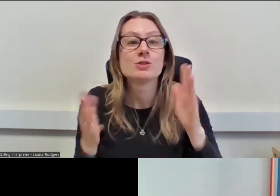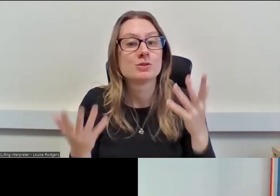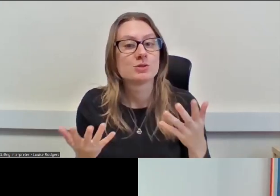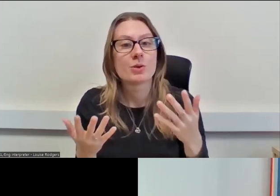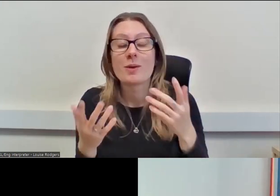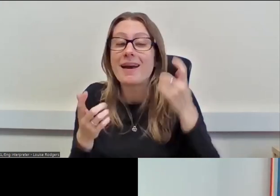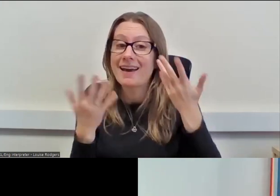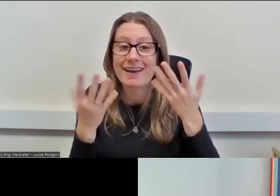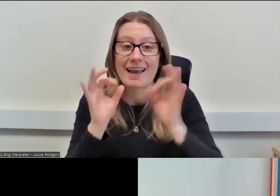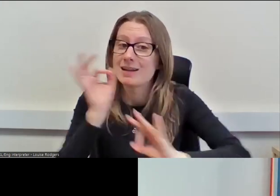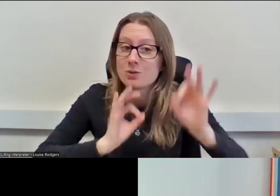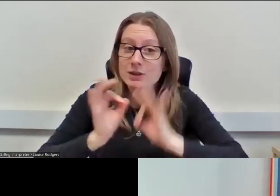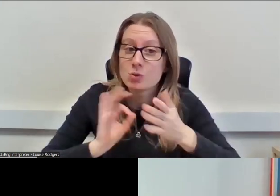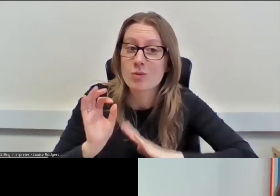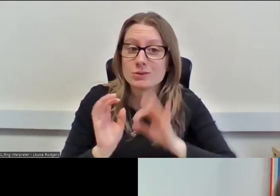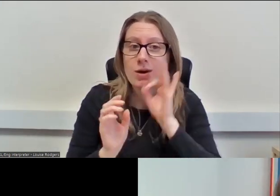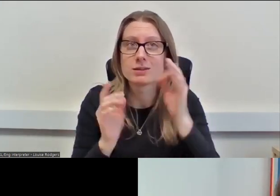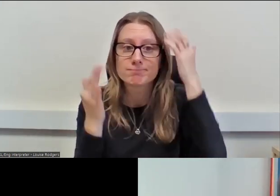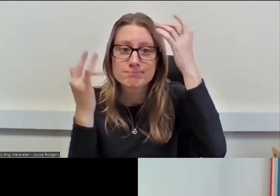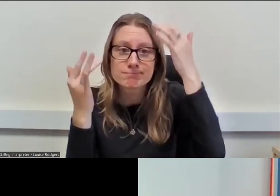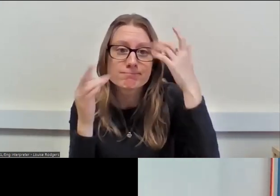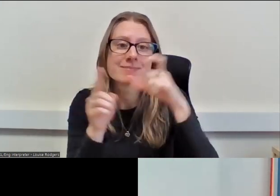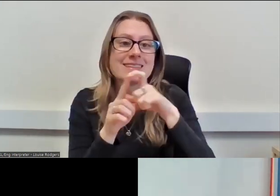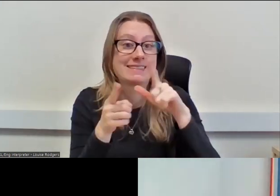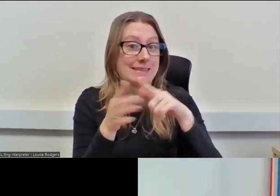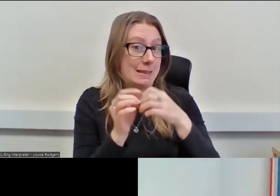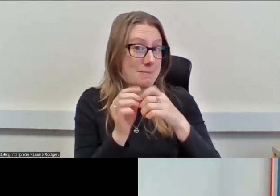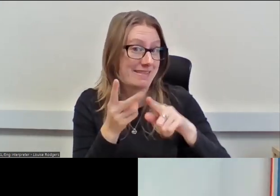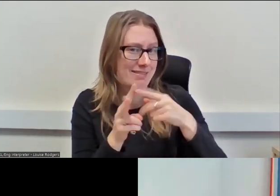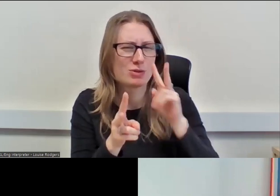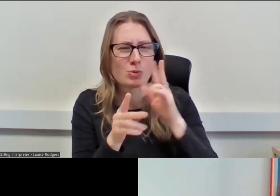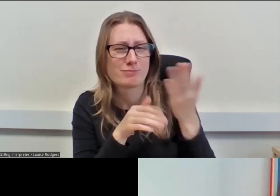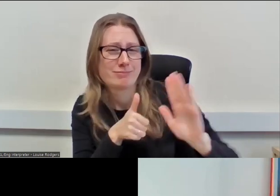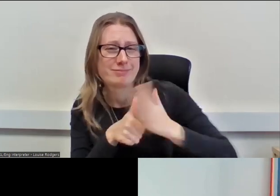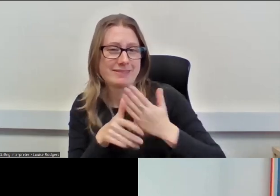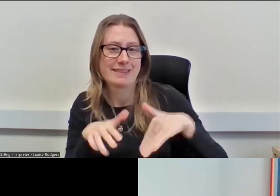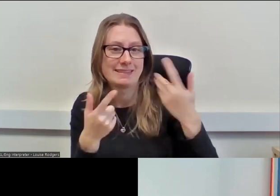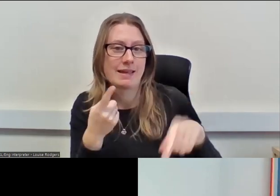questions you would like to ask Debbie, who we saw right at the beginning of the day, Michelle,